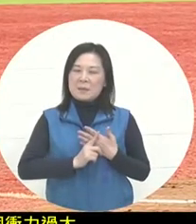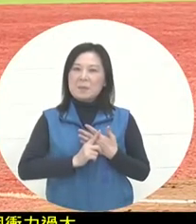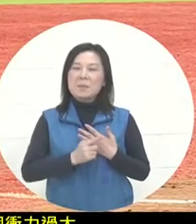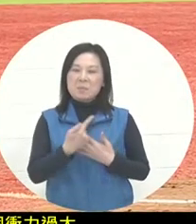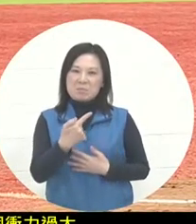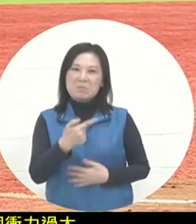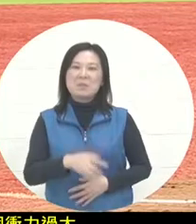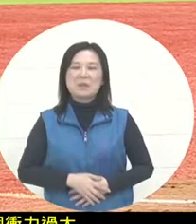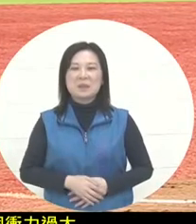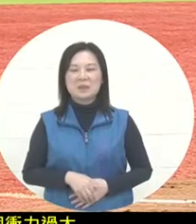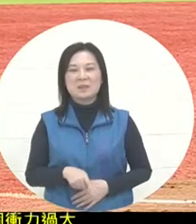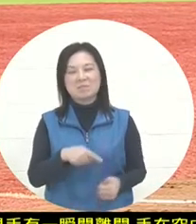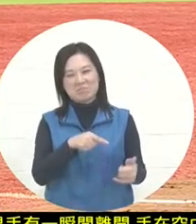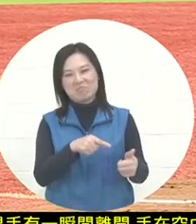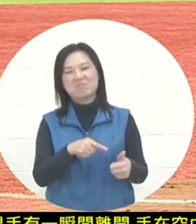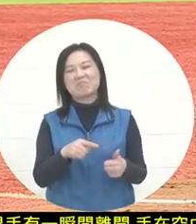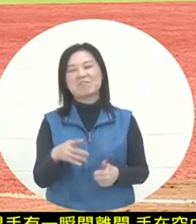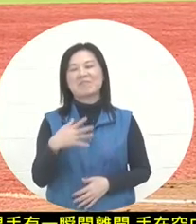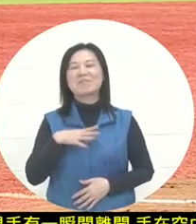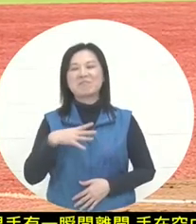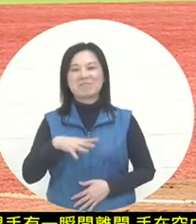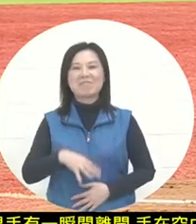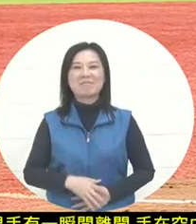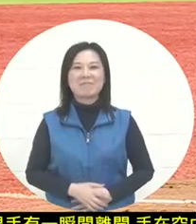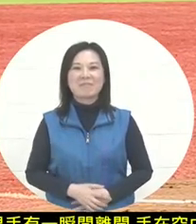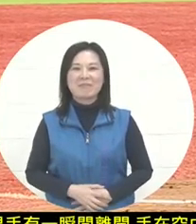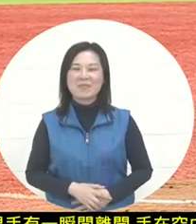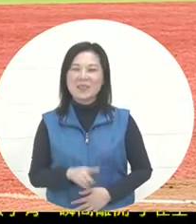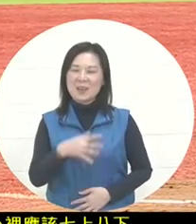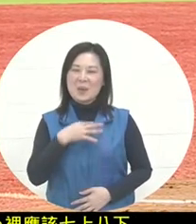He should know very well that it is a bit dangerous.